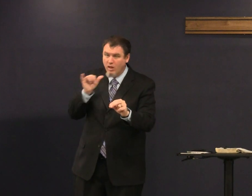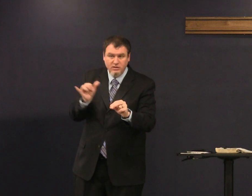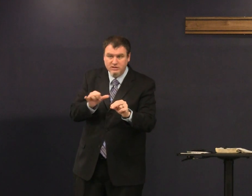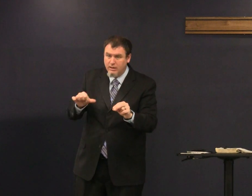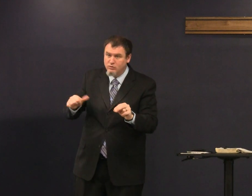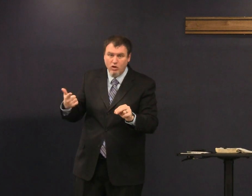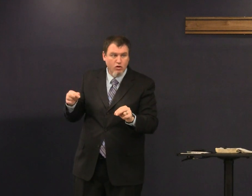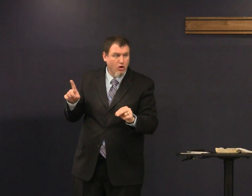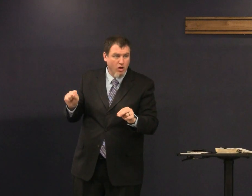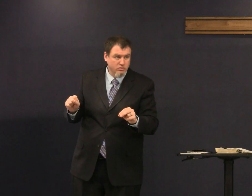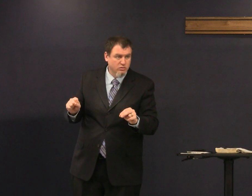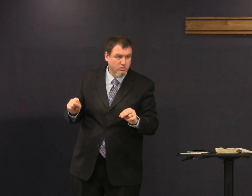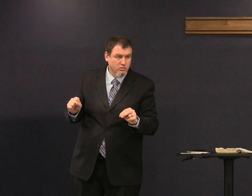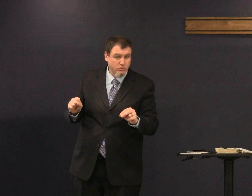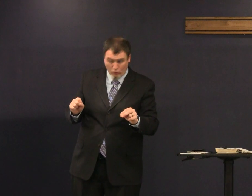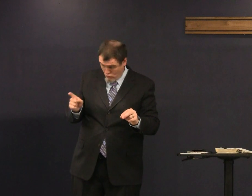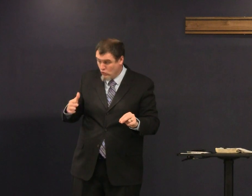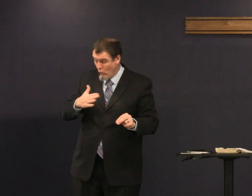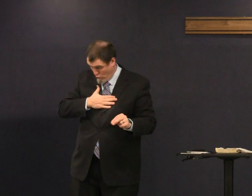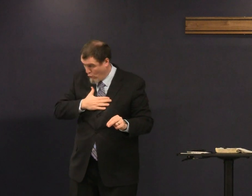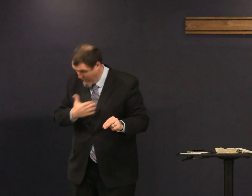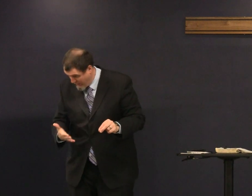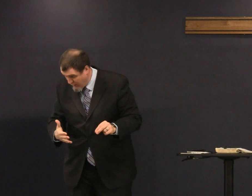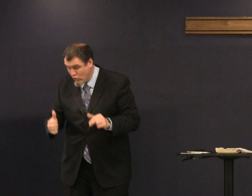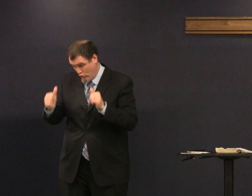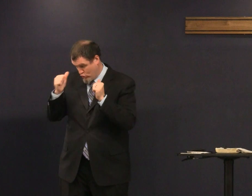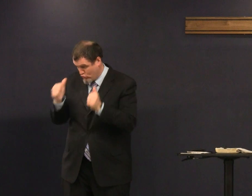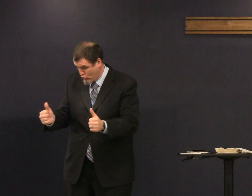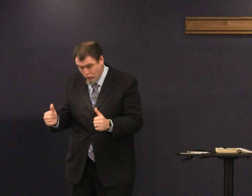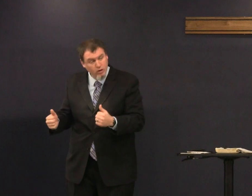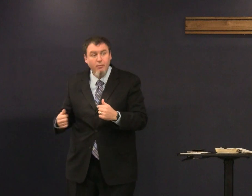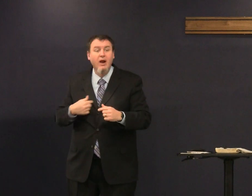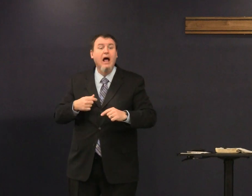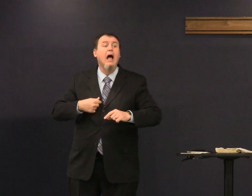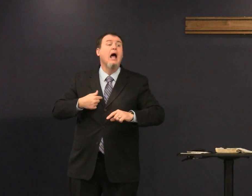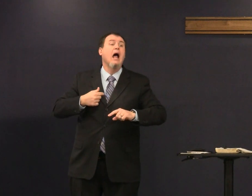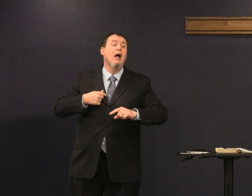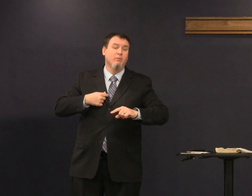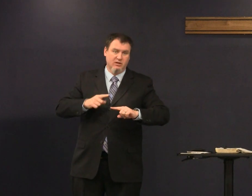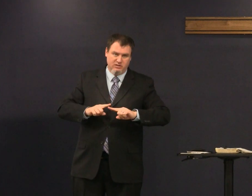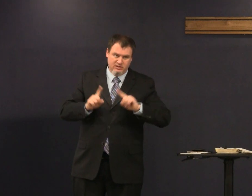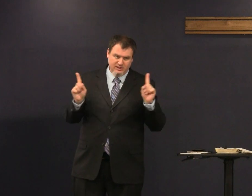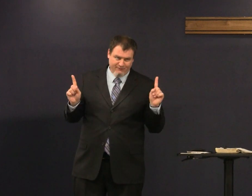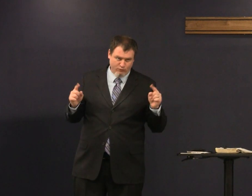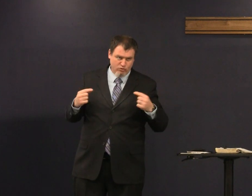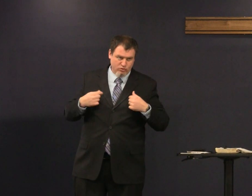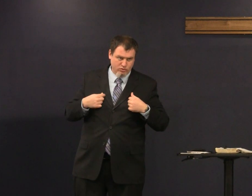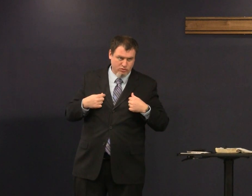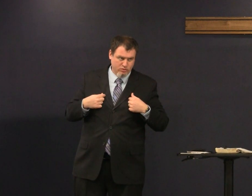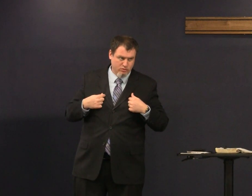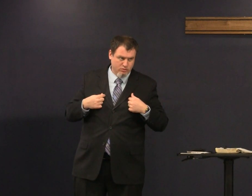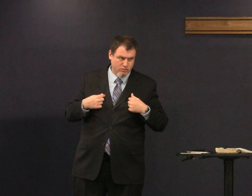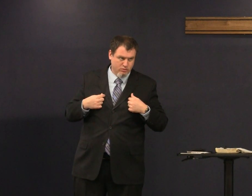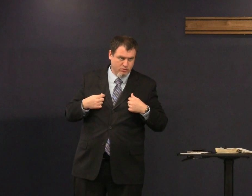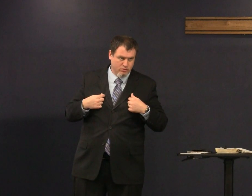was it he said no he was not like the other gods you were willing to but I'm different